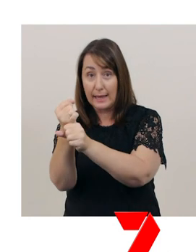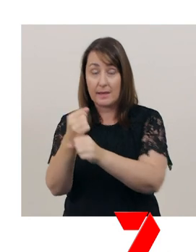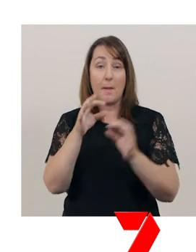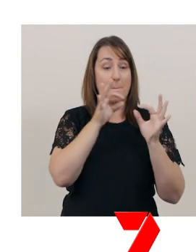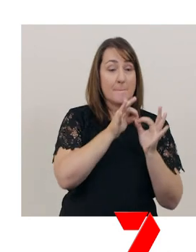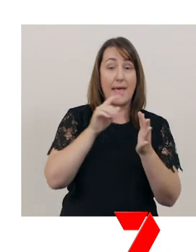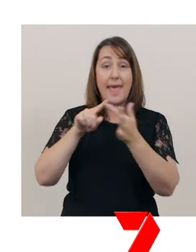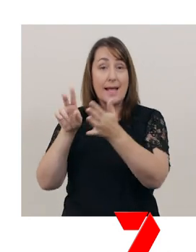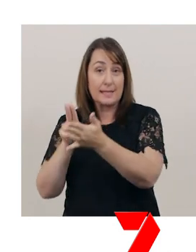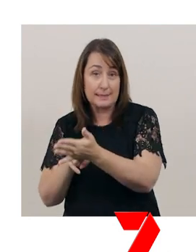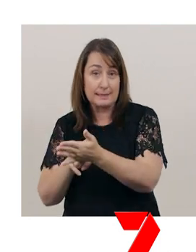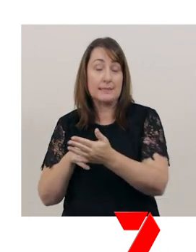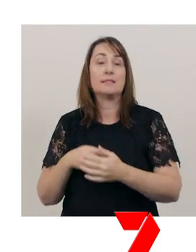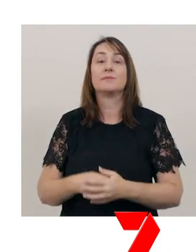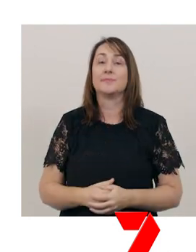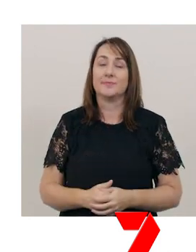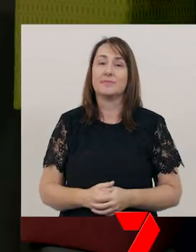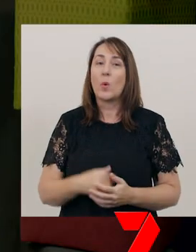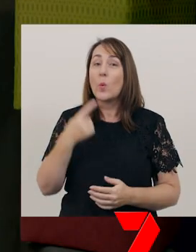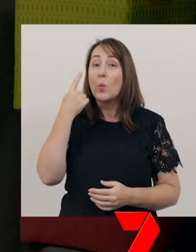Now we’re going to use the learning object ‘write on’,